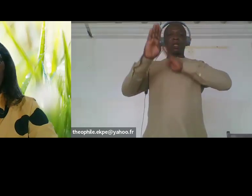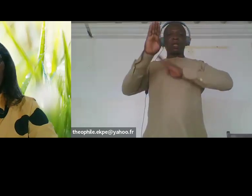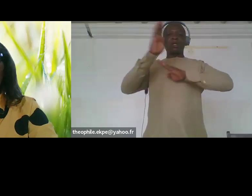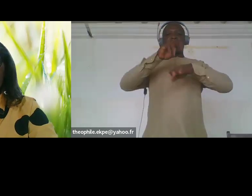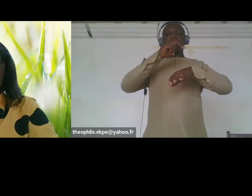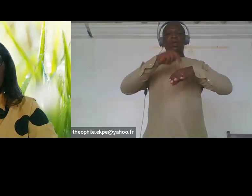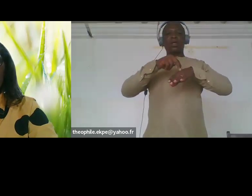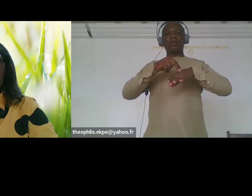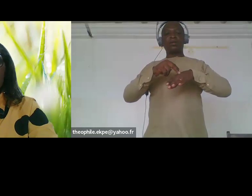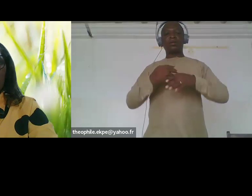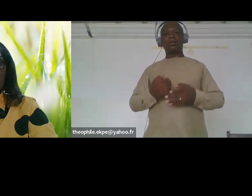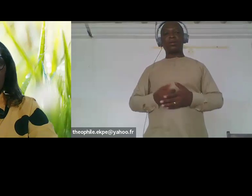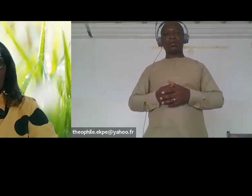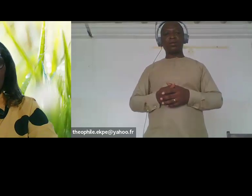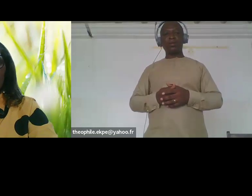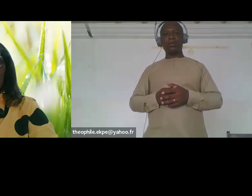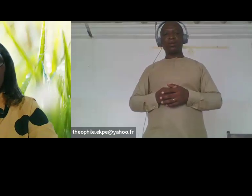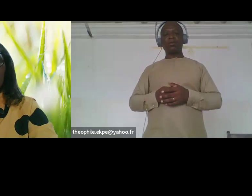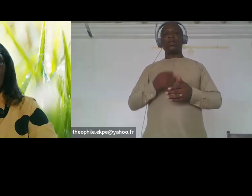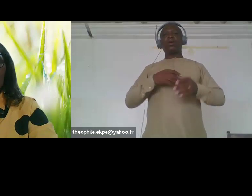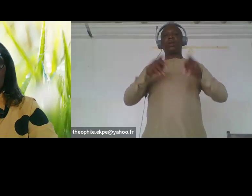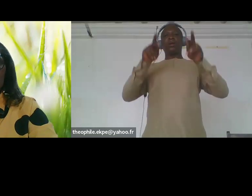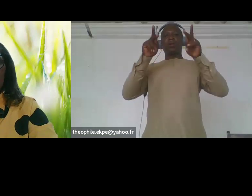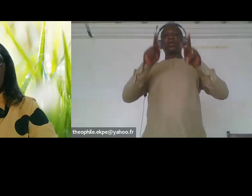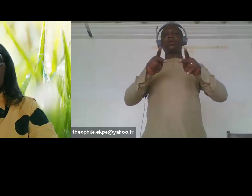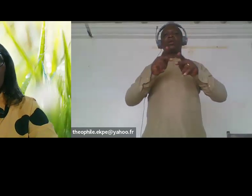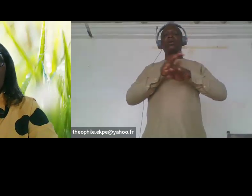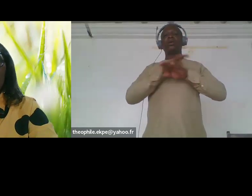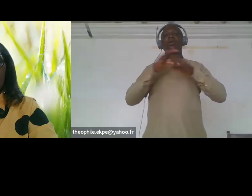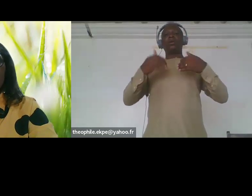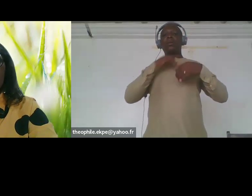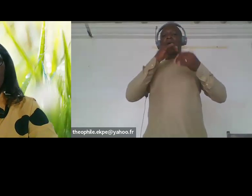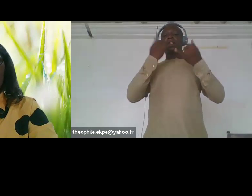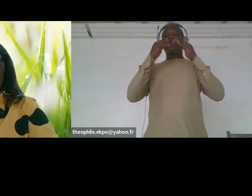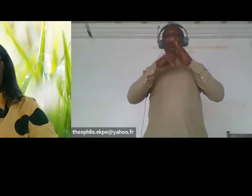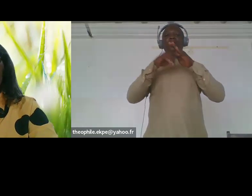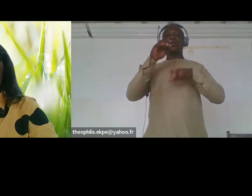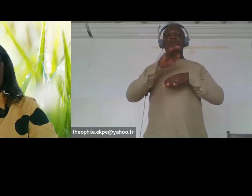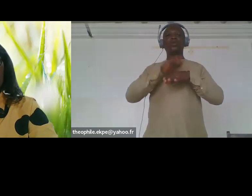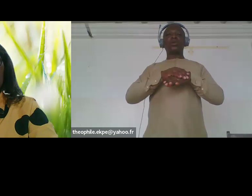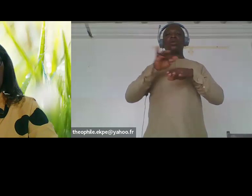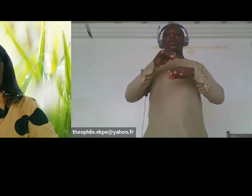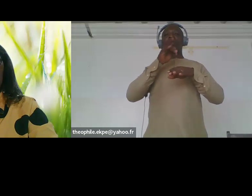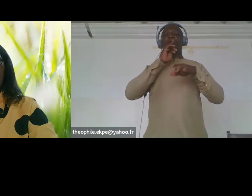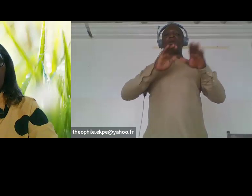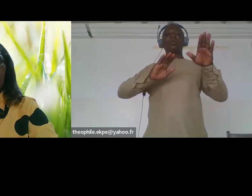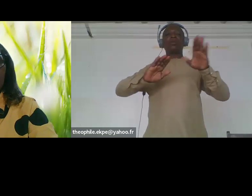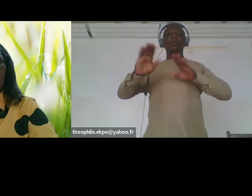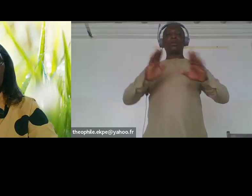around them during the disaster it's was it's high risk for facing violence in